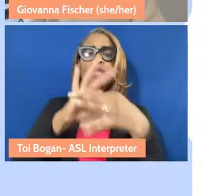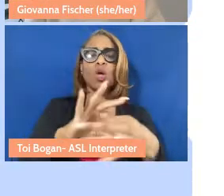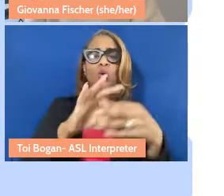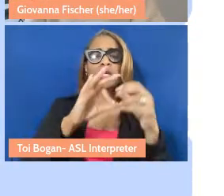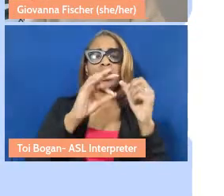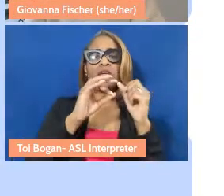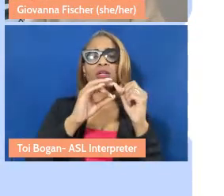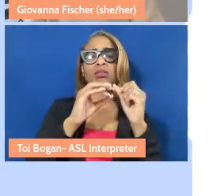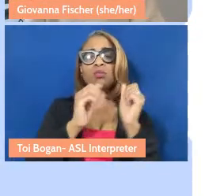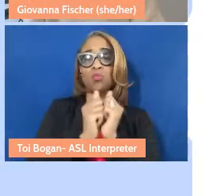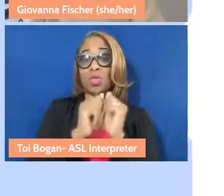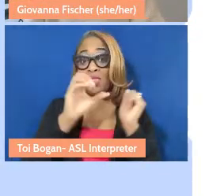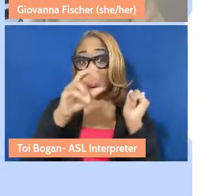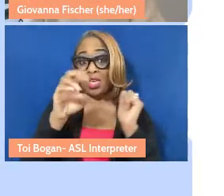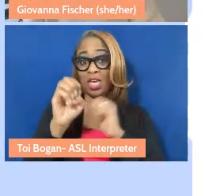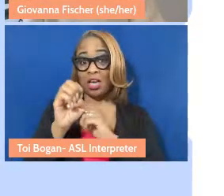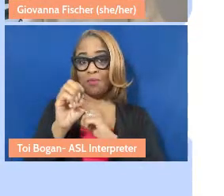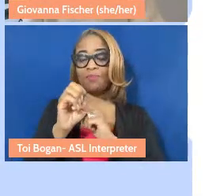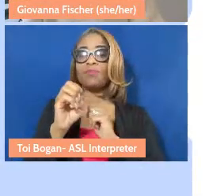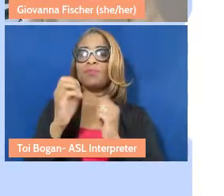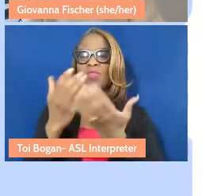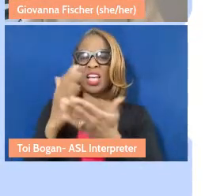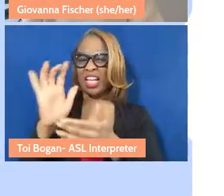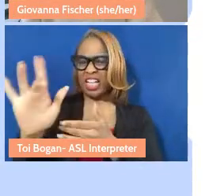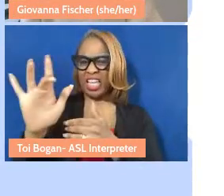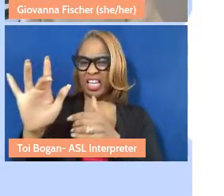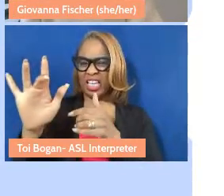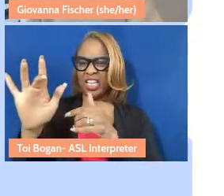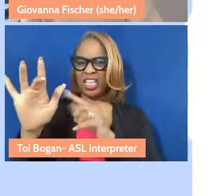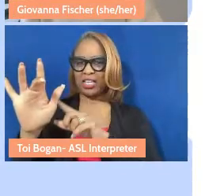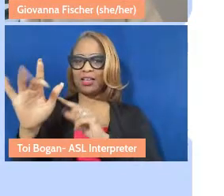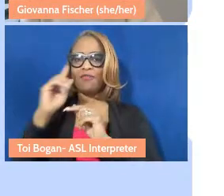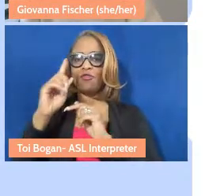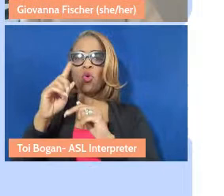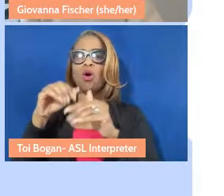highly recommend clicking right here to access a poster version of the takeaways,